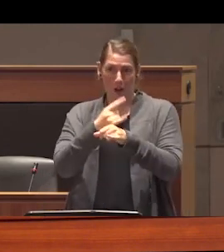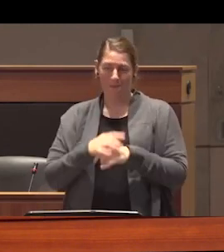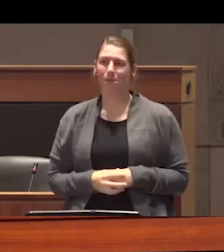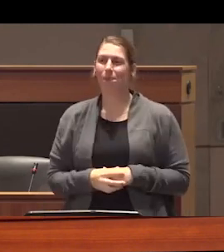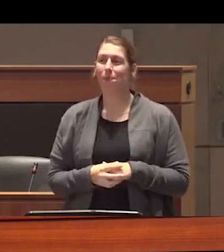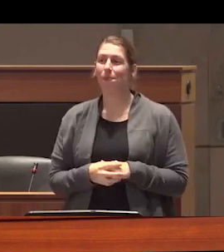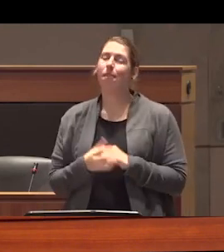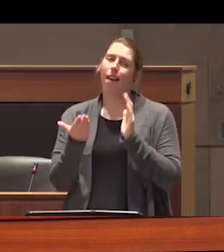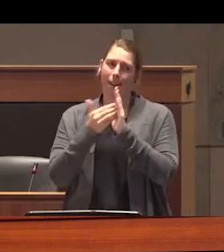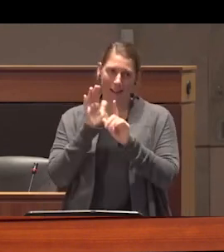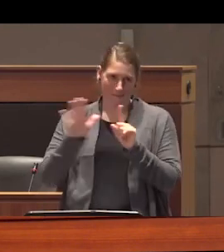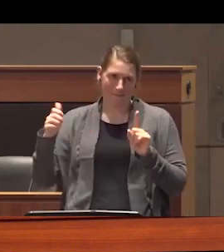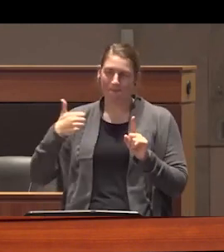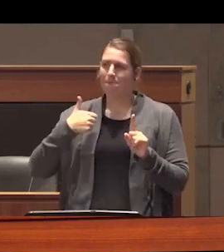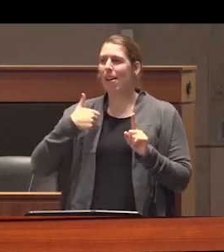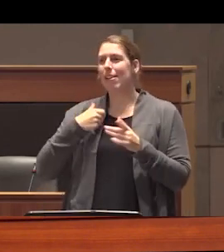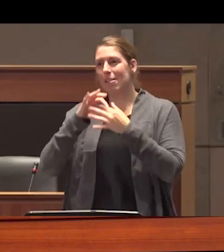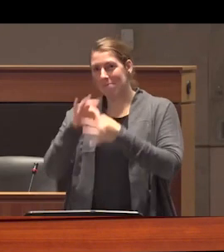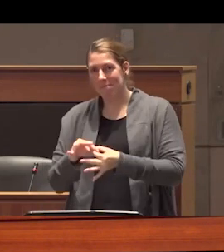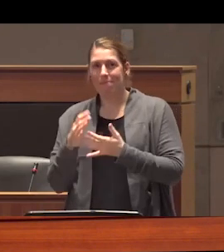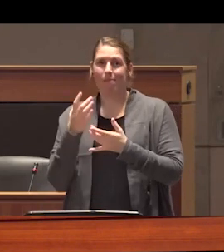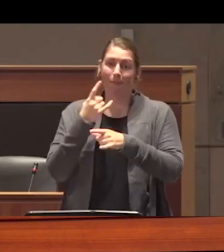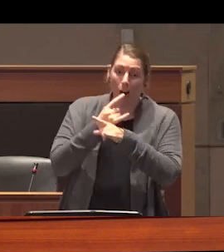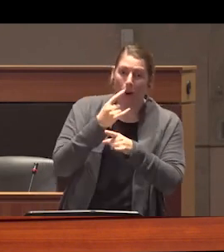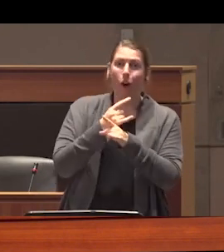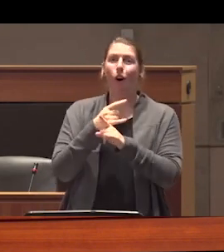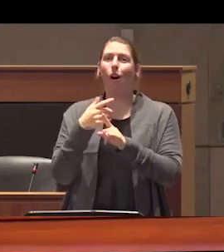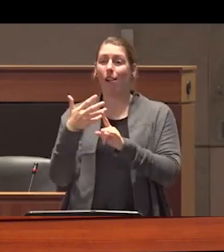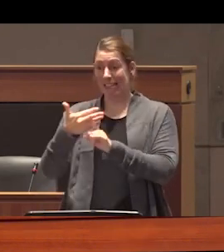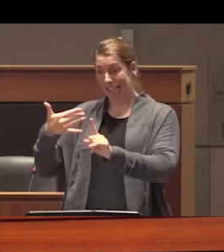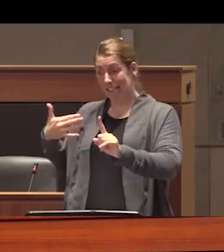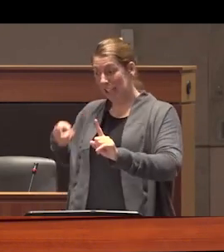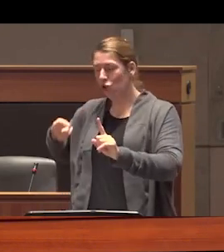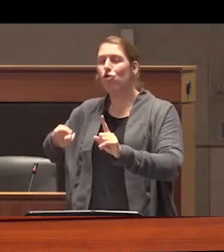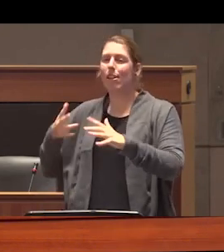Canada's history uh of alcohol or with alcohol is fraught because it intersects with our history of